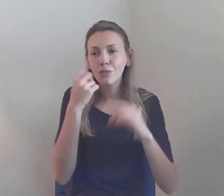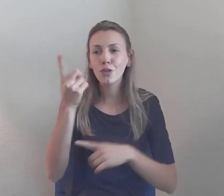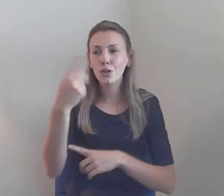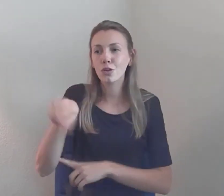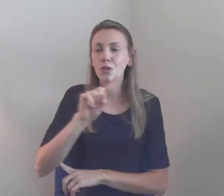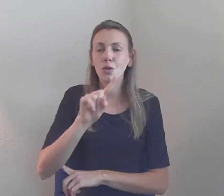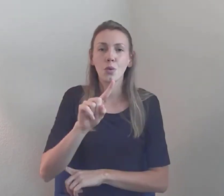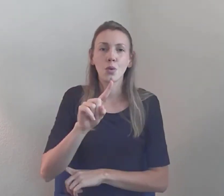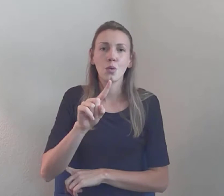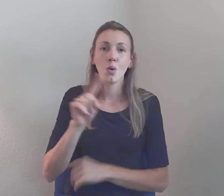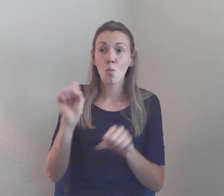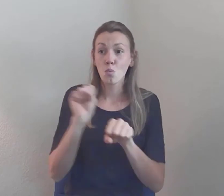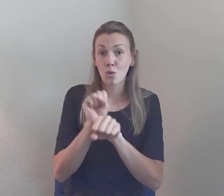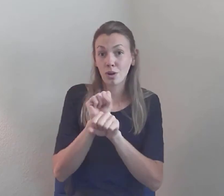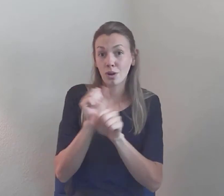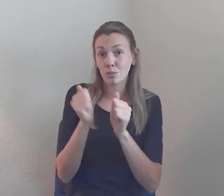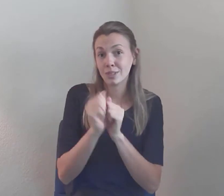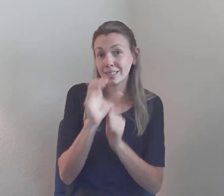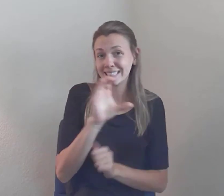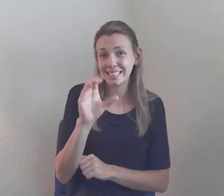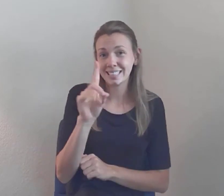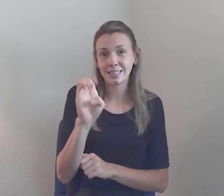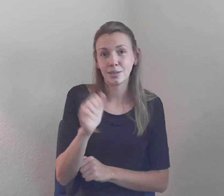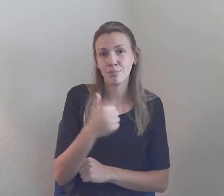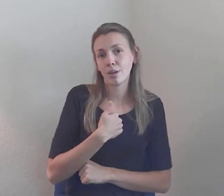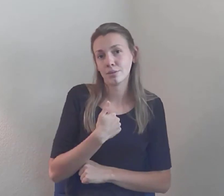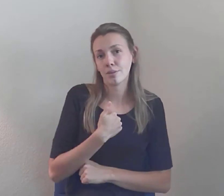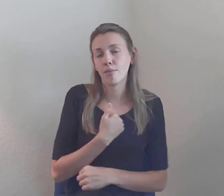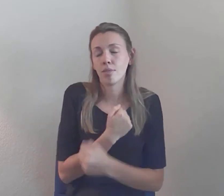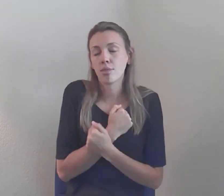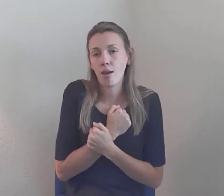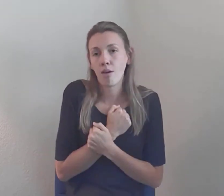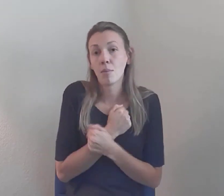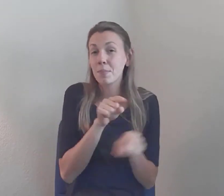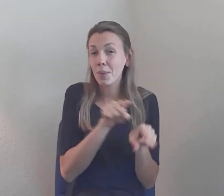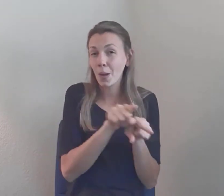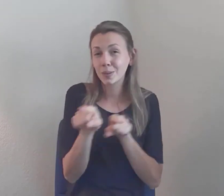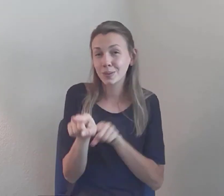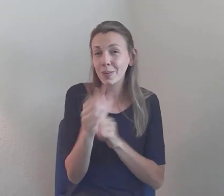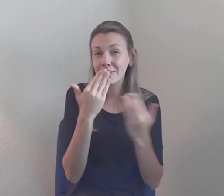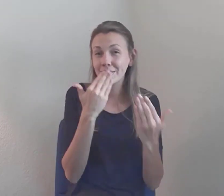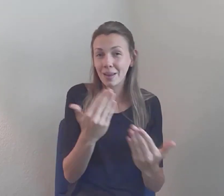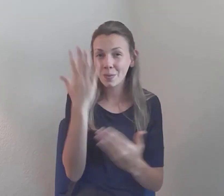CCDC... Uhmm... Wanna further thank Julie for getting you all copies of my new book, she talked about it,